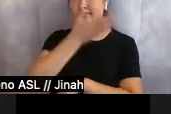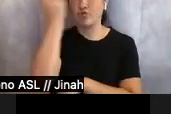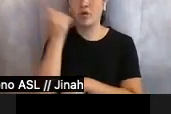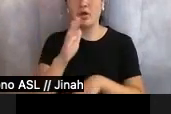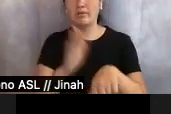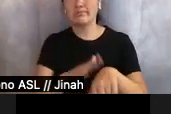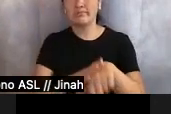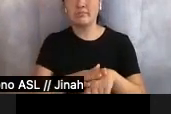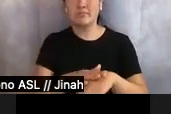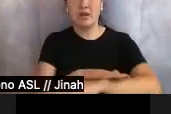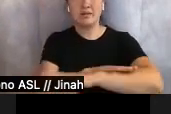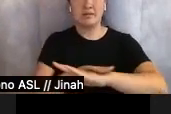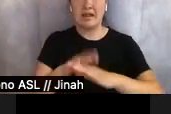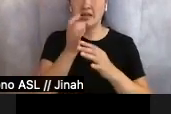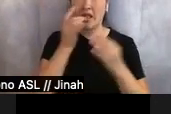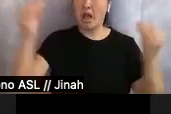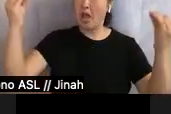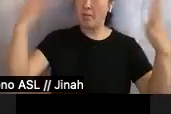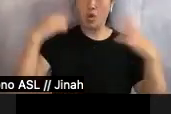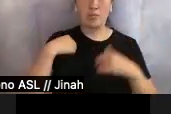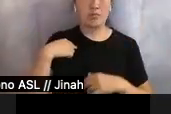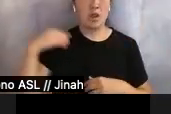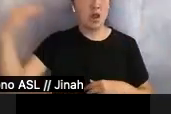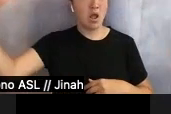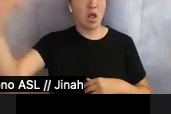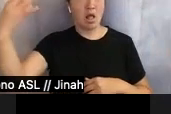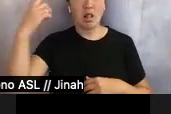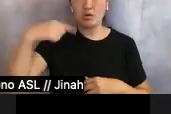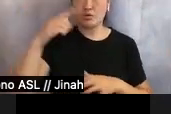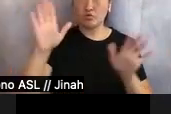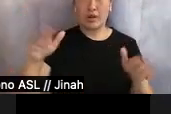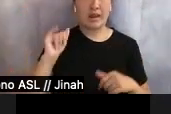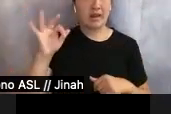you see. Spotlight looks great to the audience, right, but when a performer stares into the light,